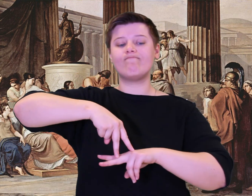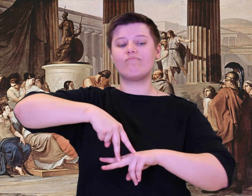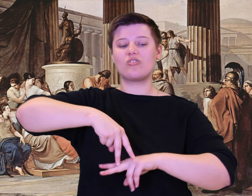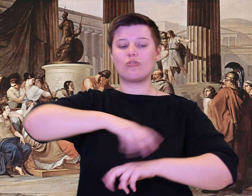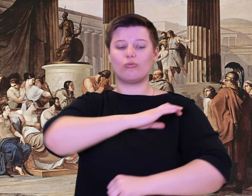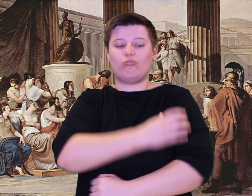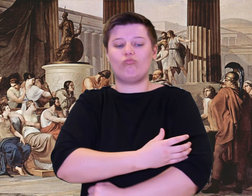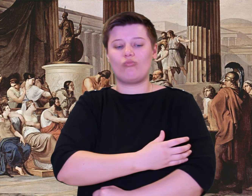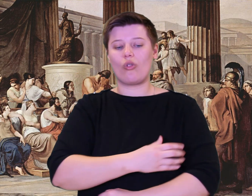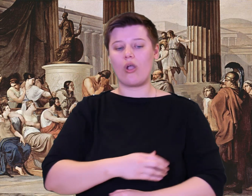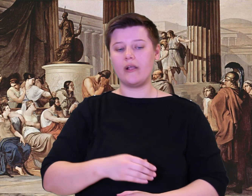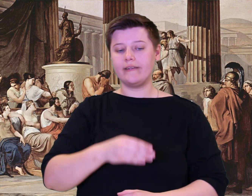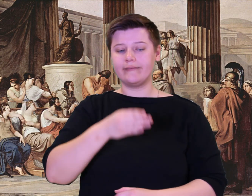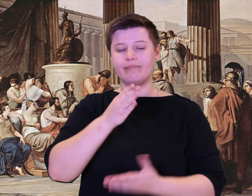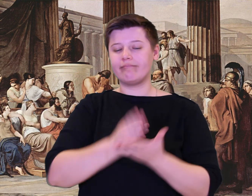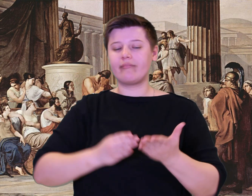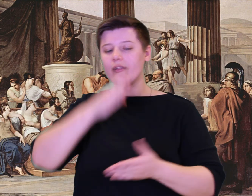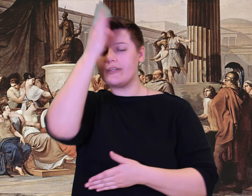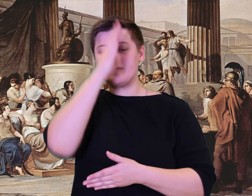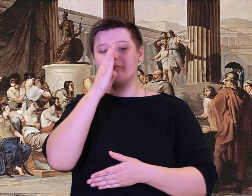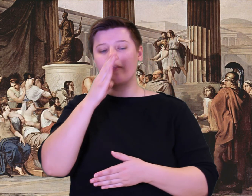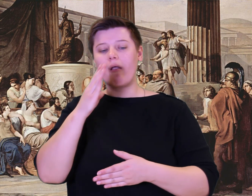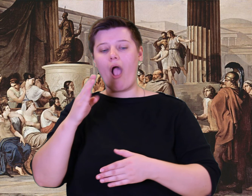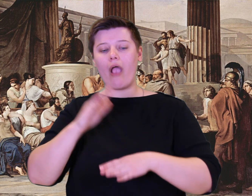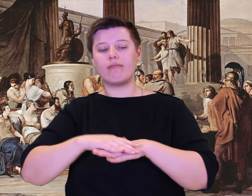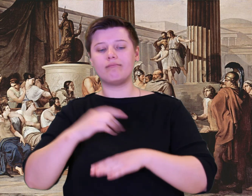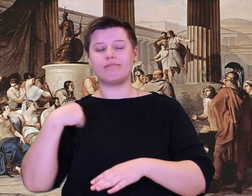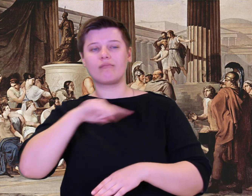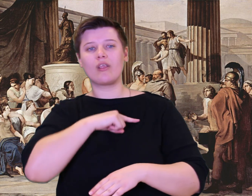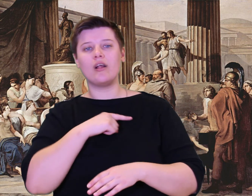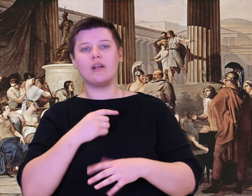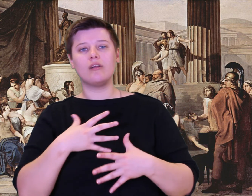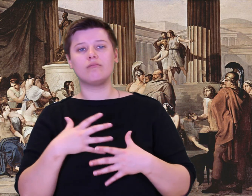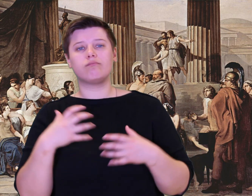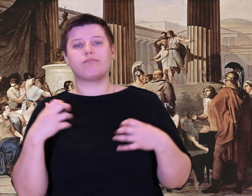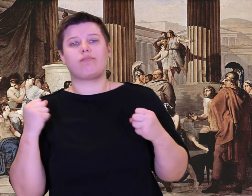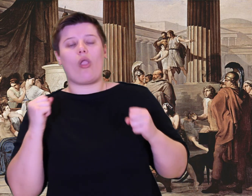I wanted none of them to shrink in fear.